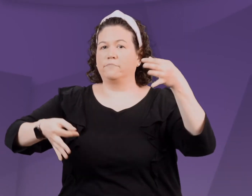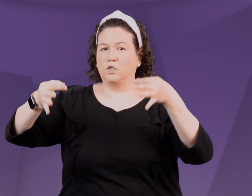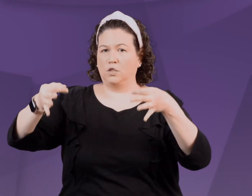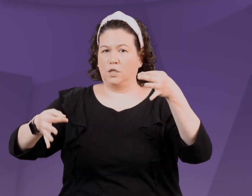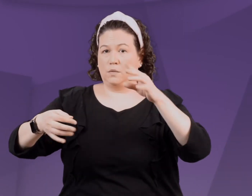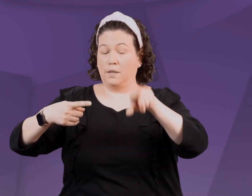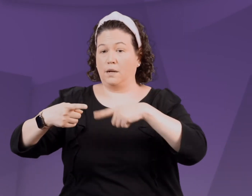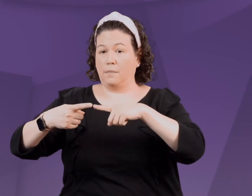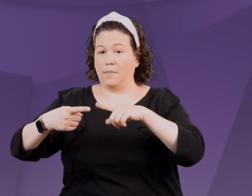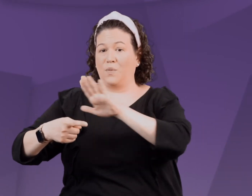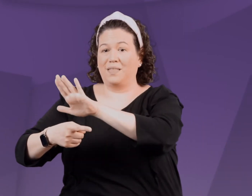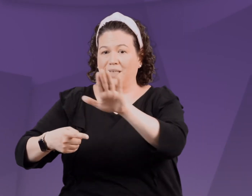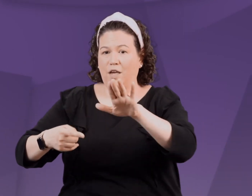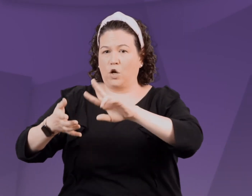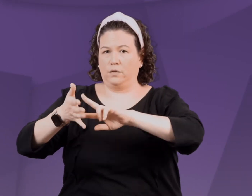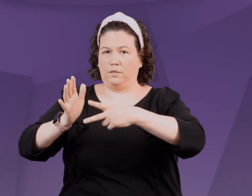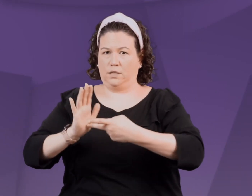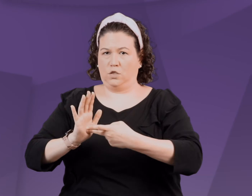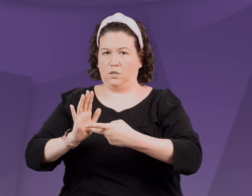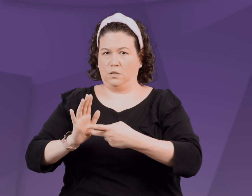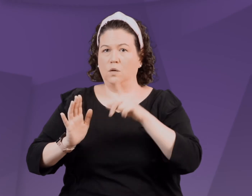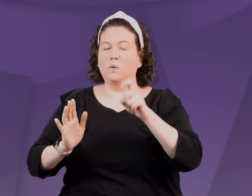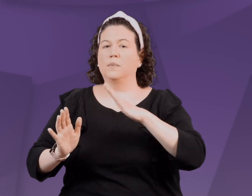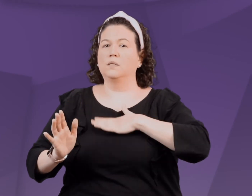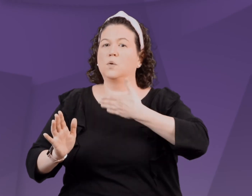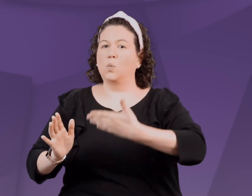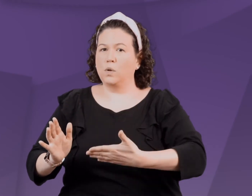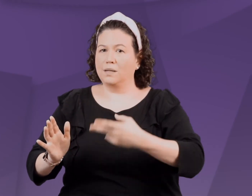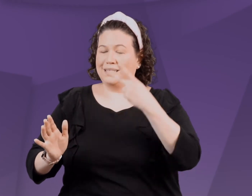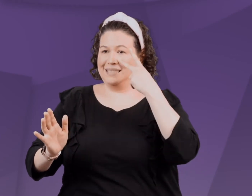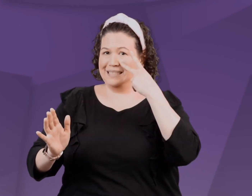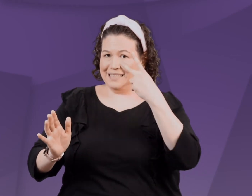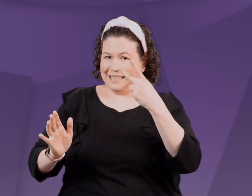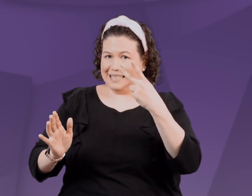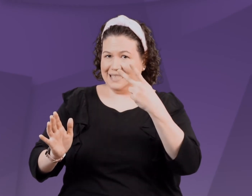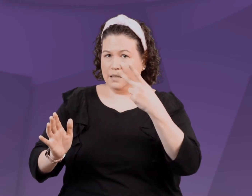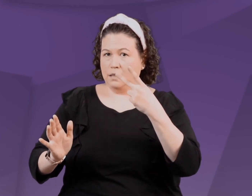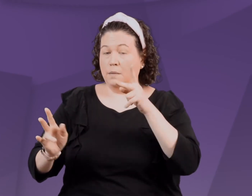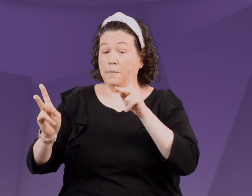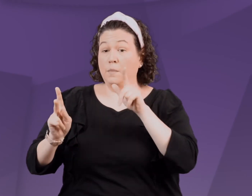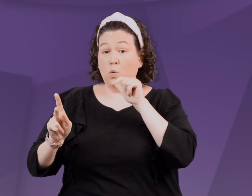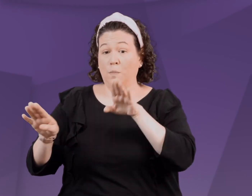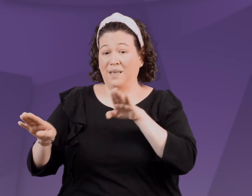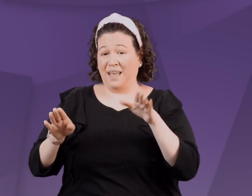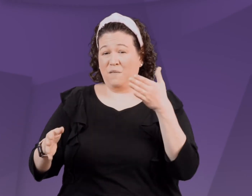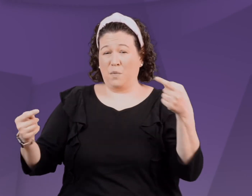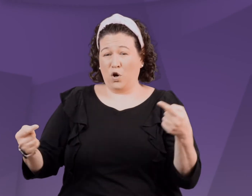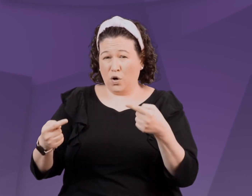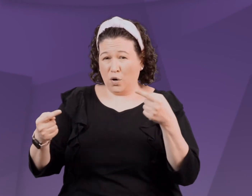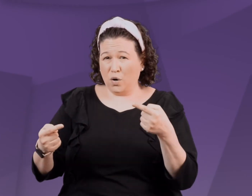She says we must suspend our judgments about the other's intentions and be willing to see those